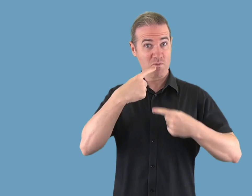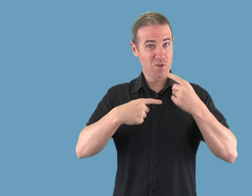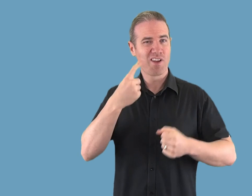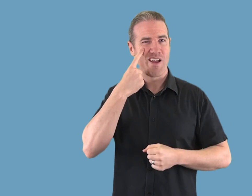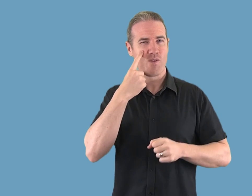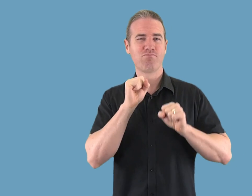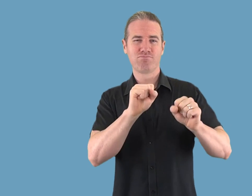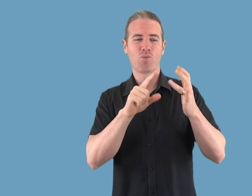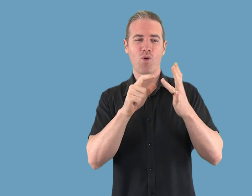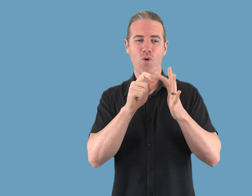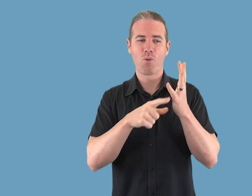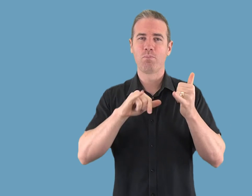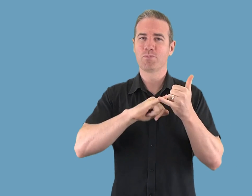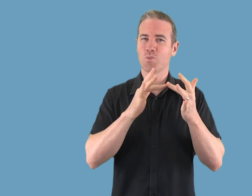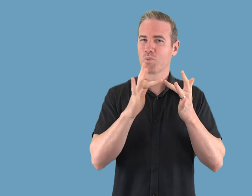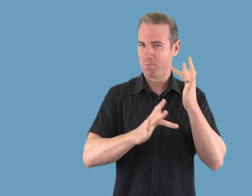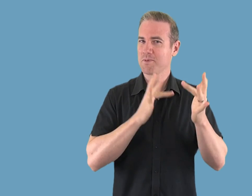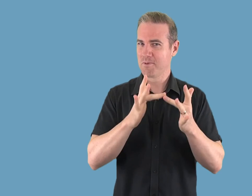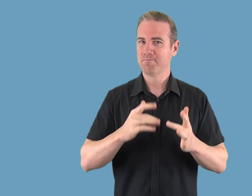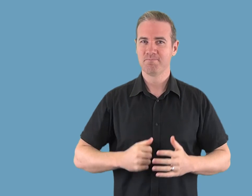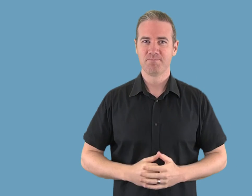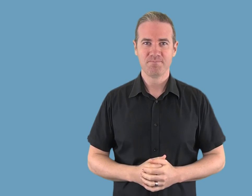For handset information visit the Optus website.